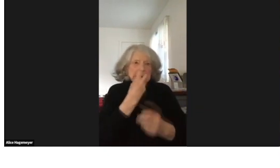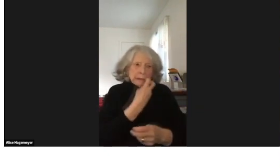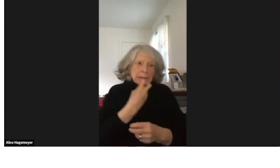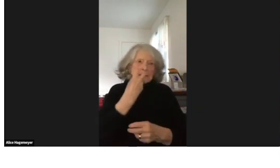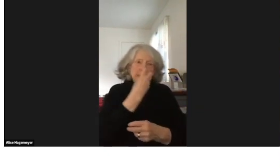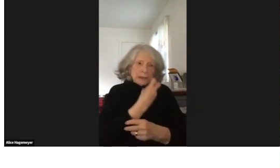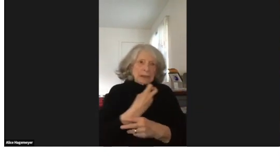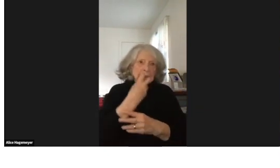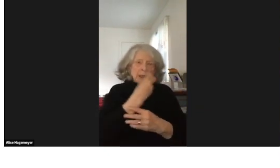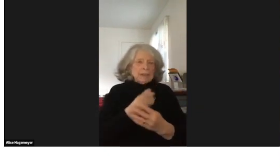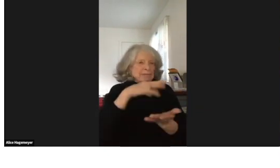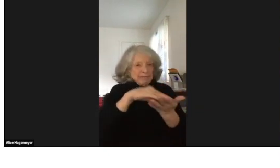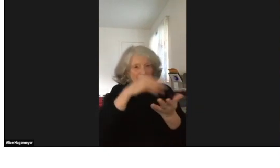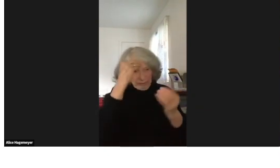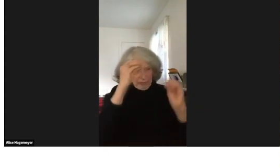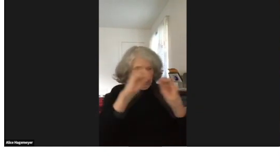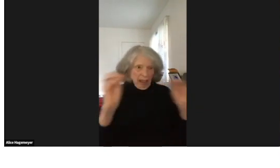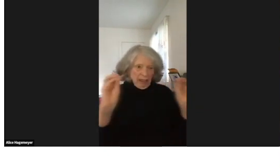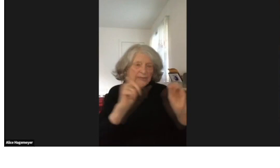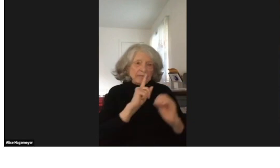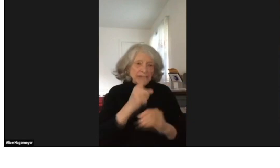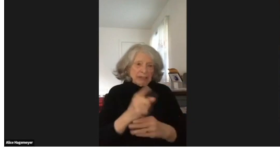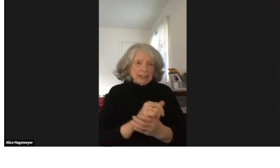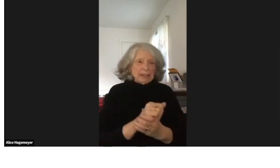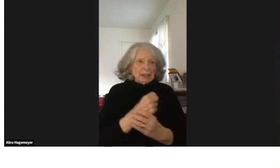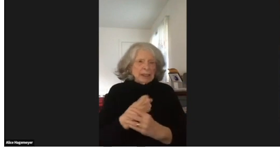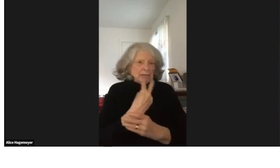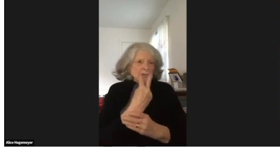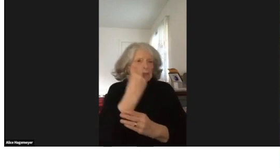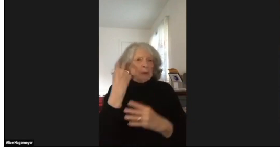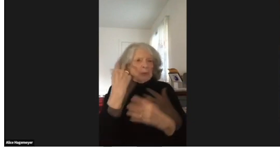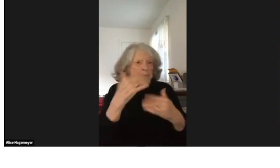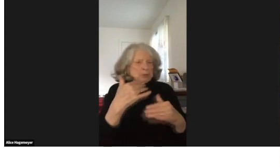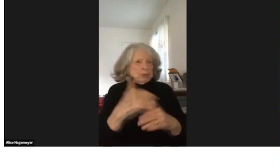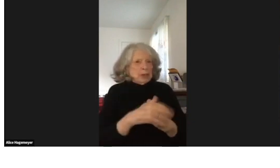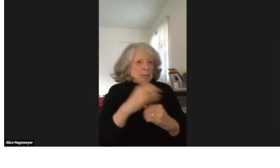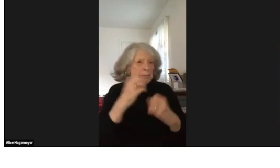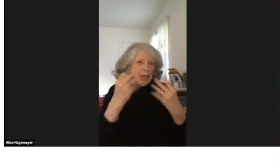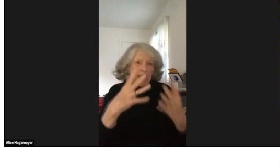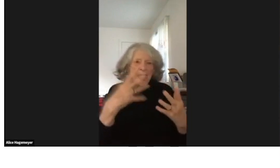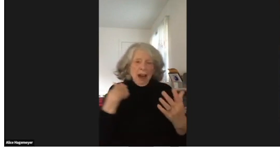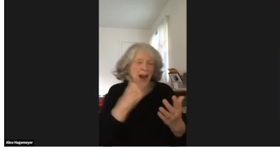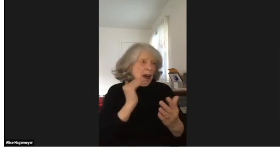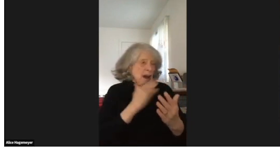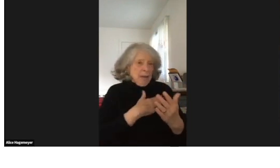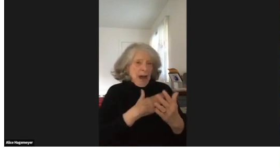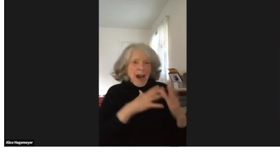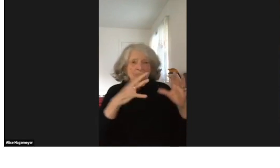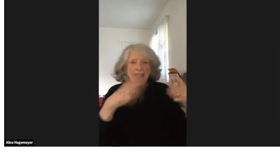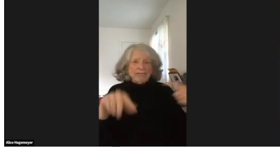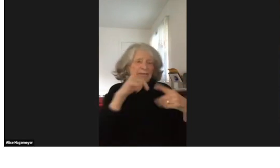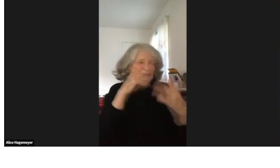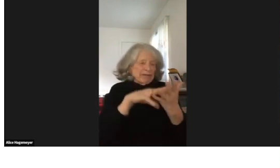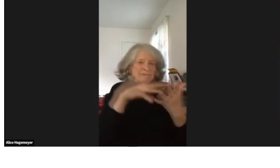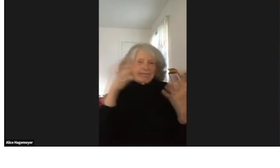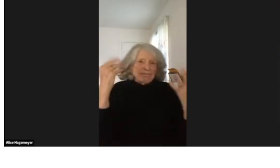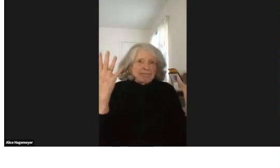If we signed, we would get our hands slapped. So, we worked on reading lips and speech therapy.